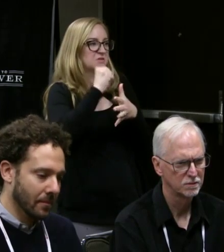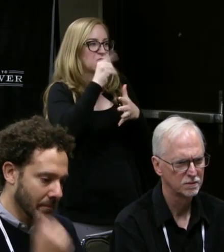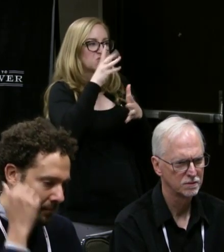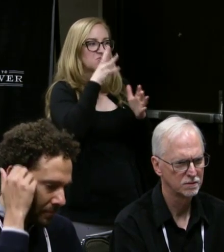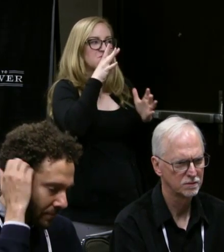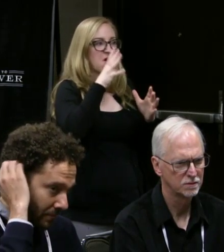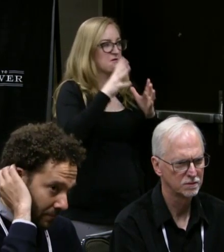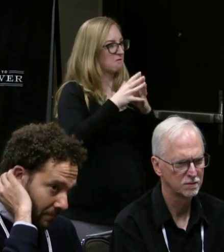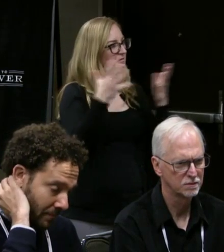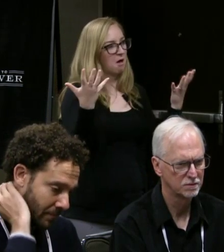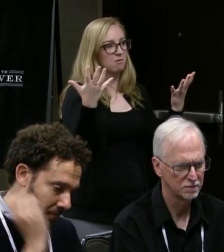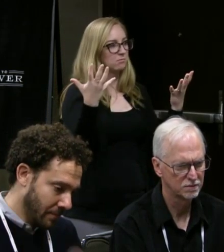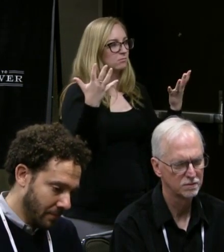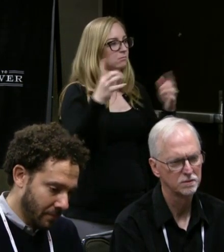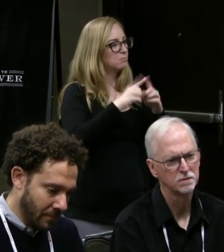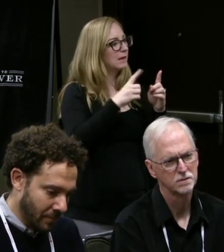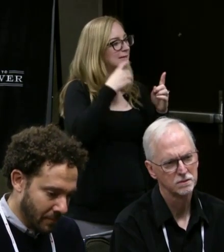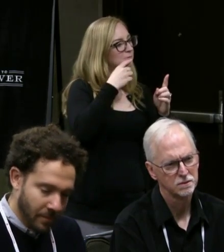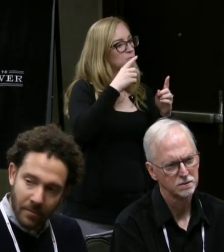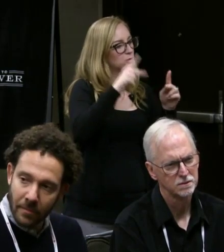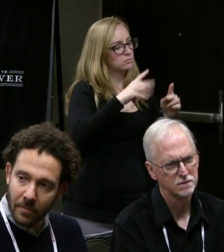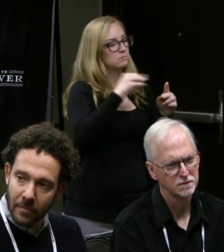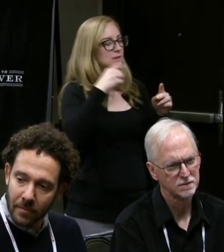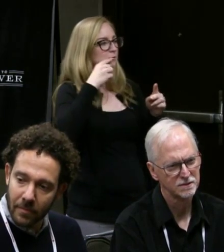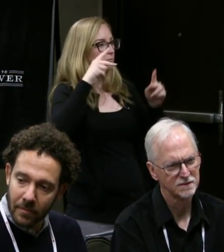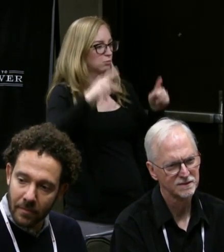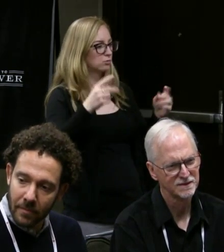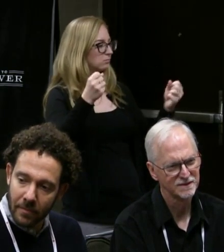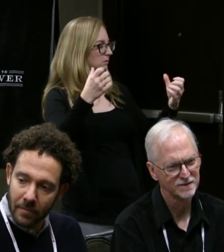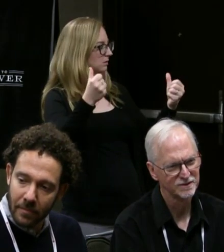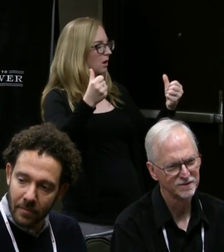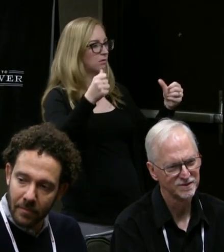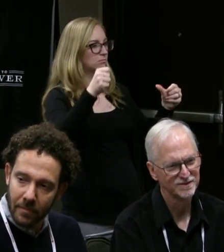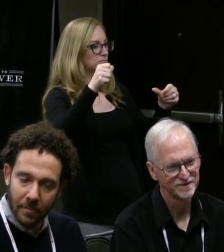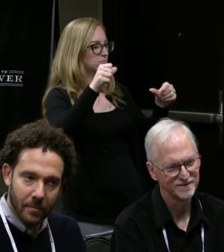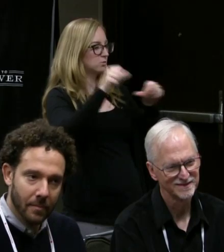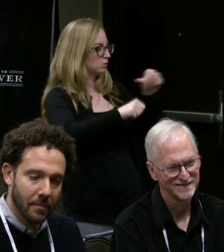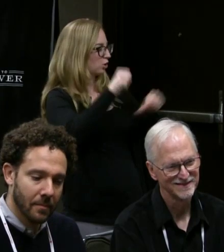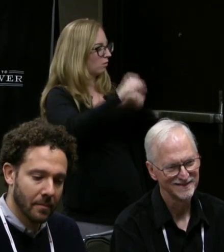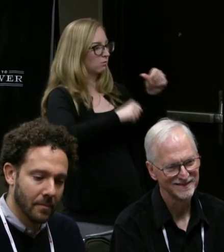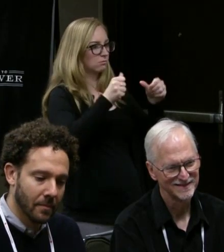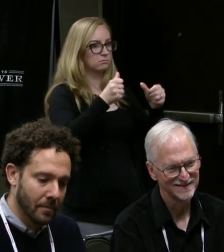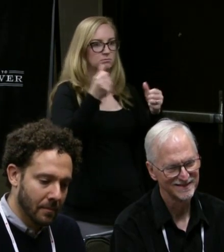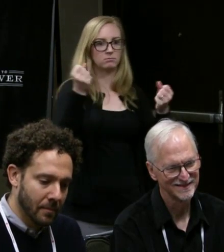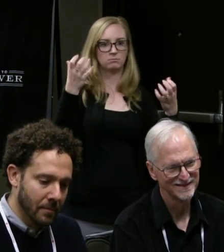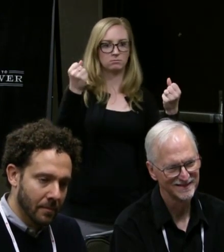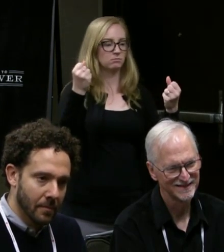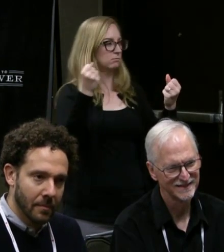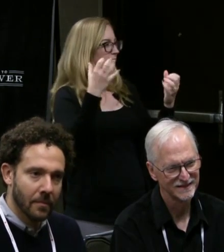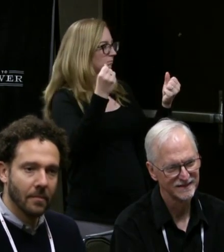Even hearing people would sign to each other so that information was being conveyed across the board all the time,